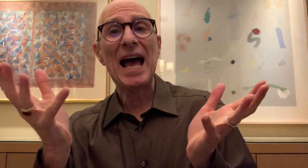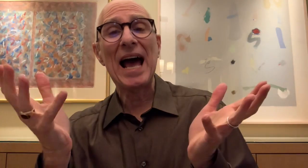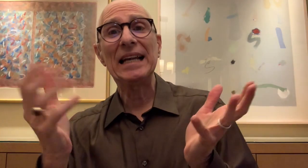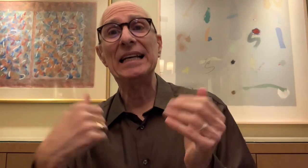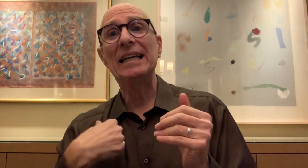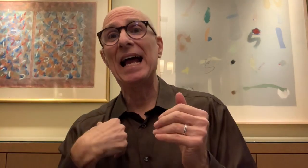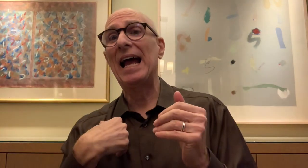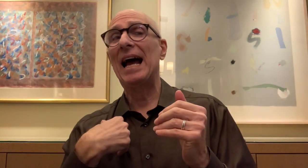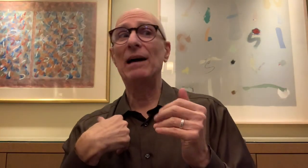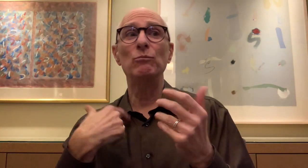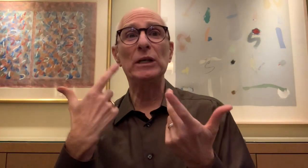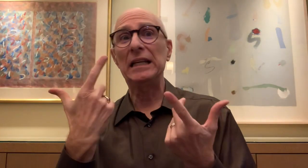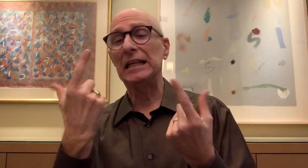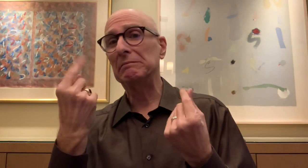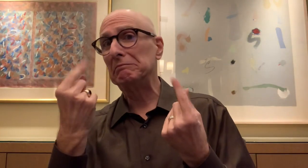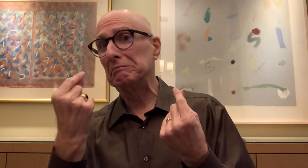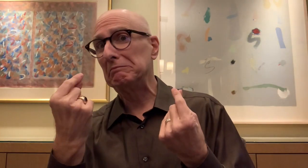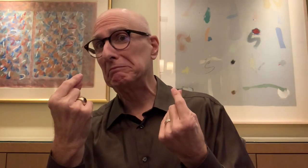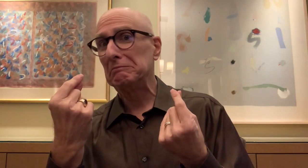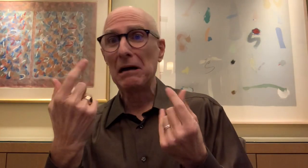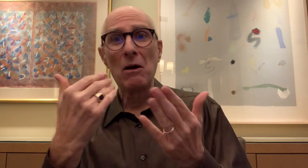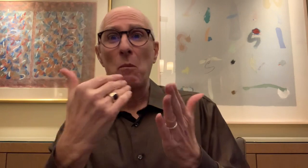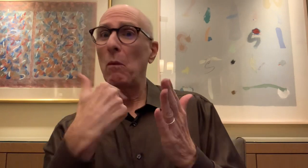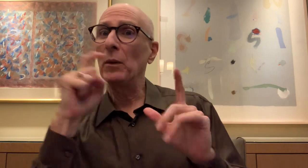So we chatted about it and listed out goals